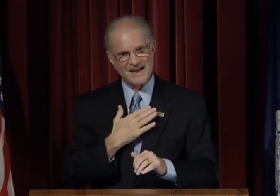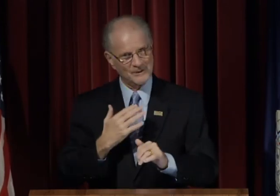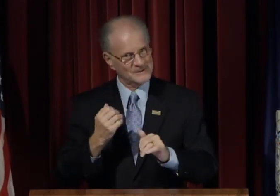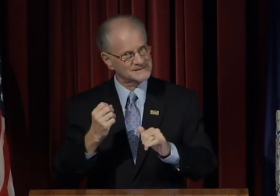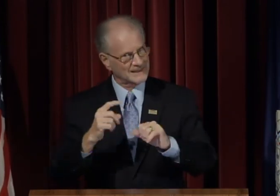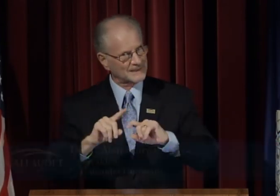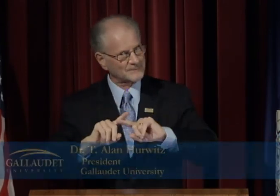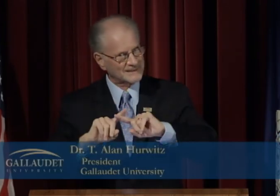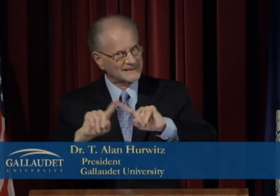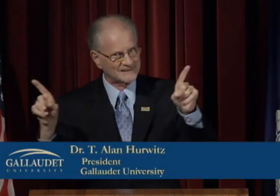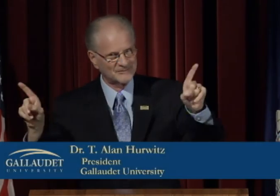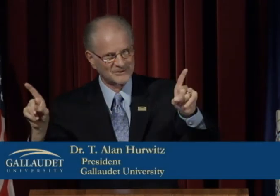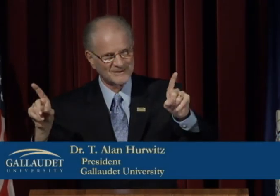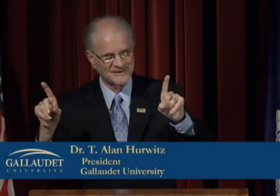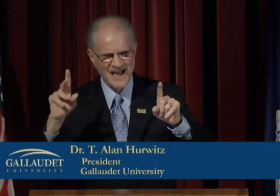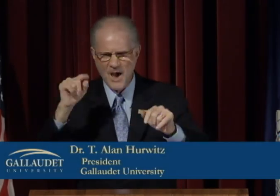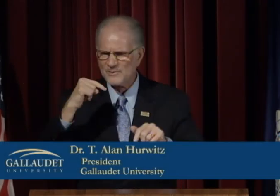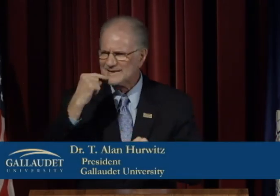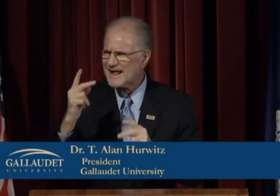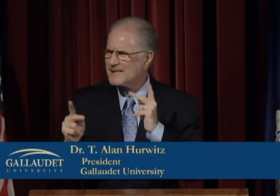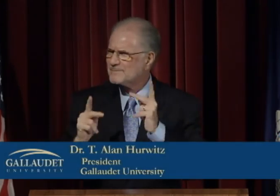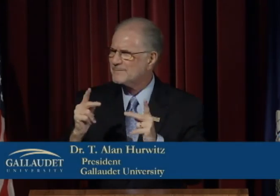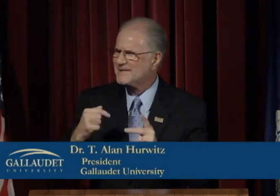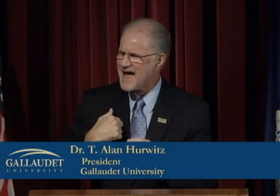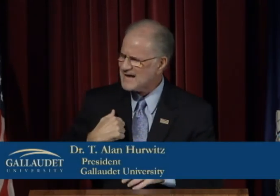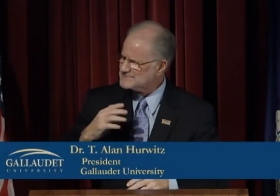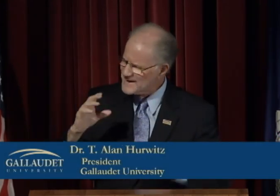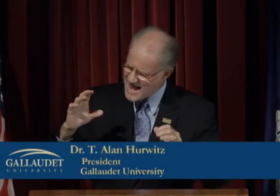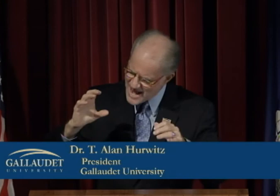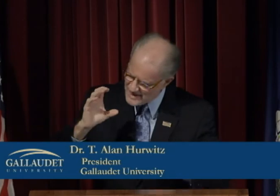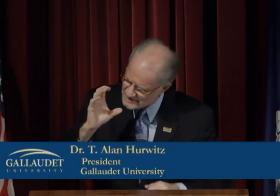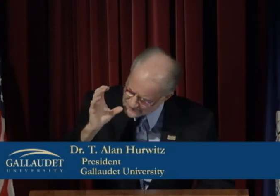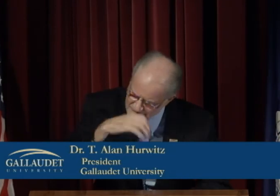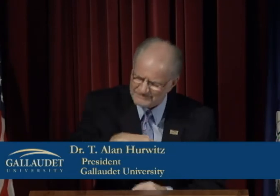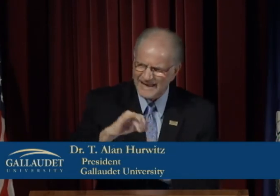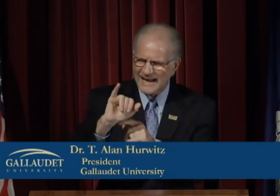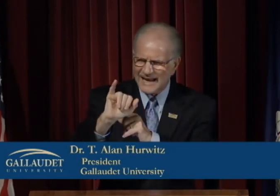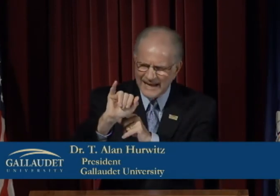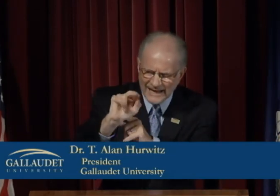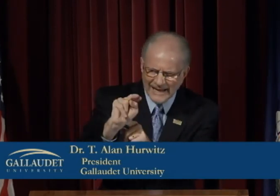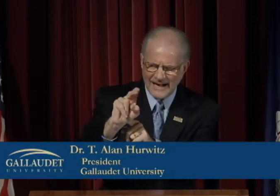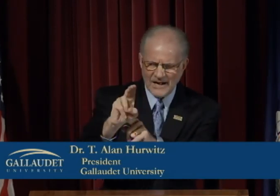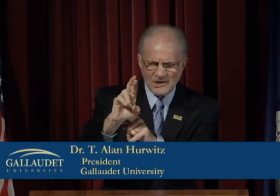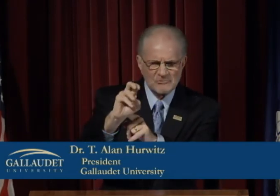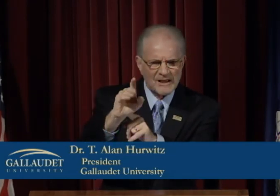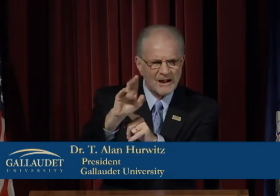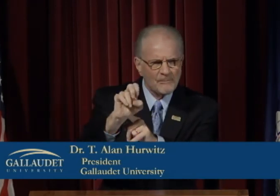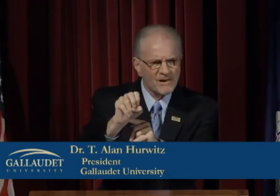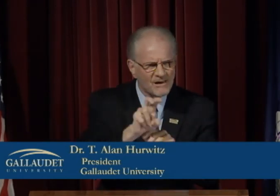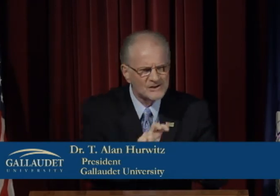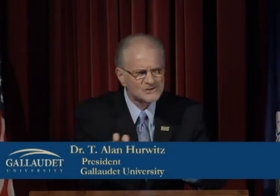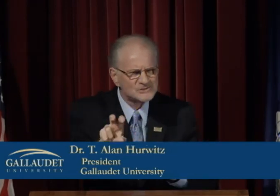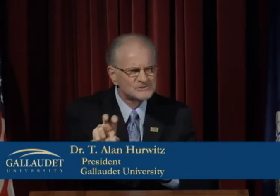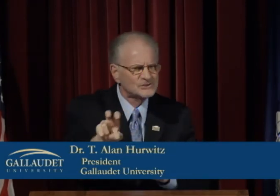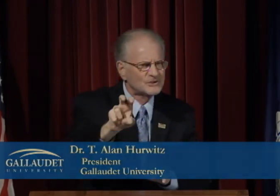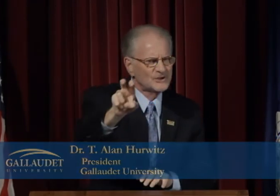Mine was somewhat different than most.